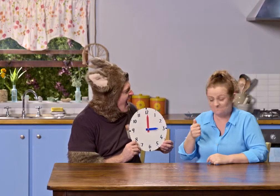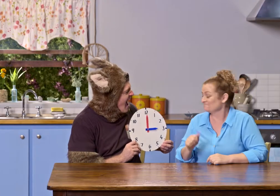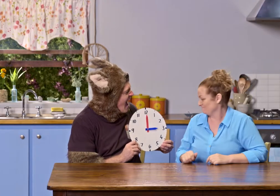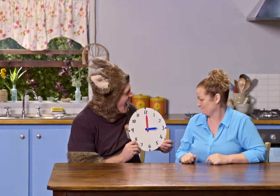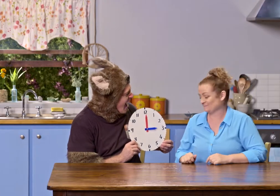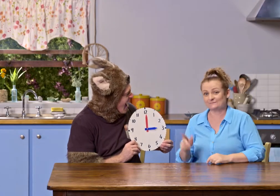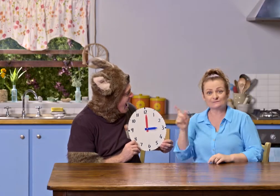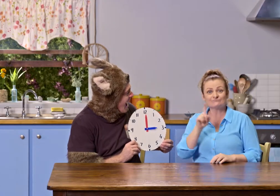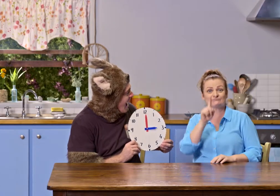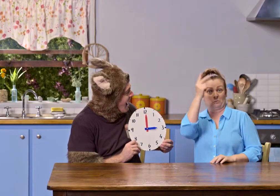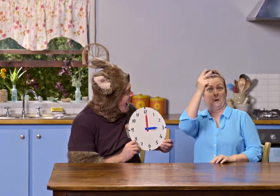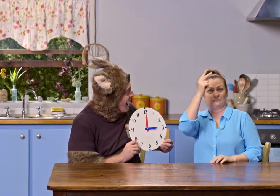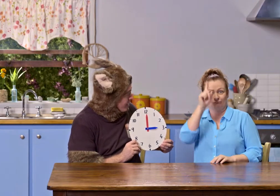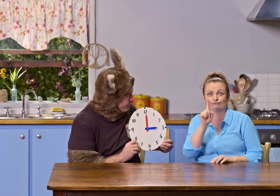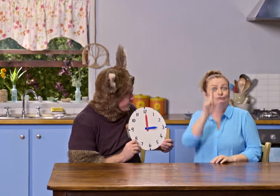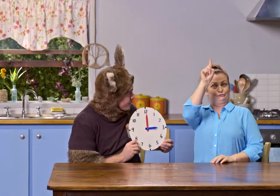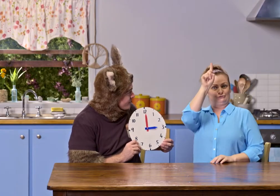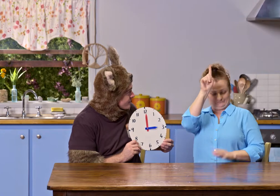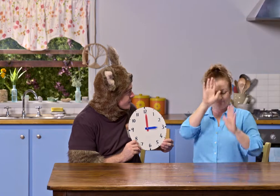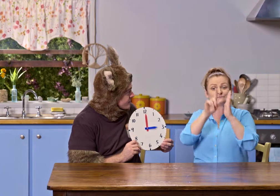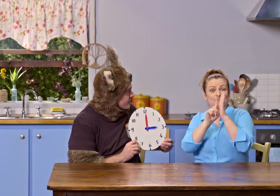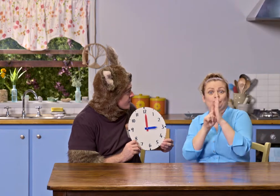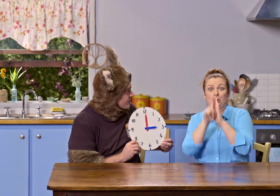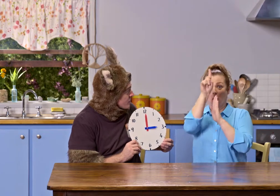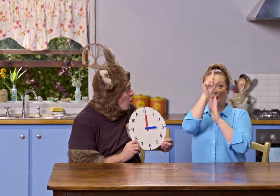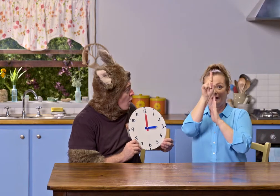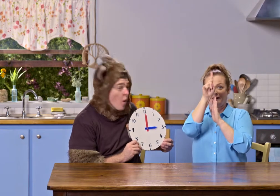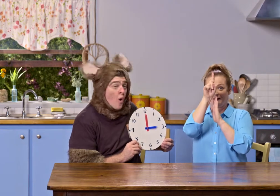Ah. If the minute hand is pointing at the 12...